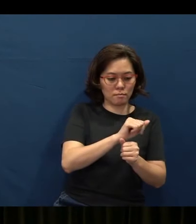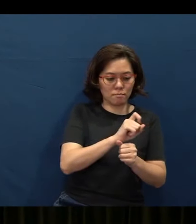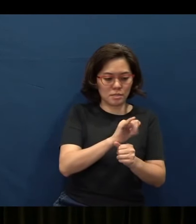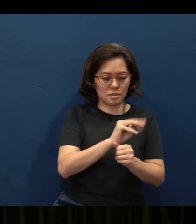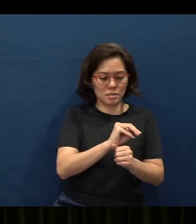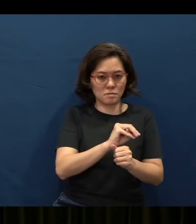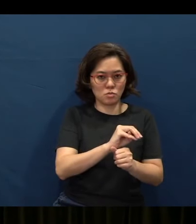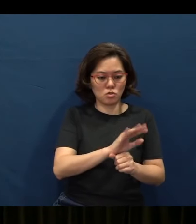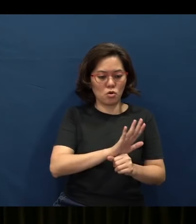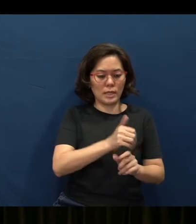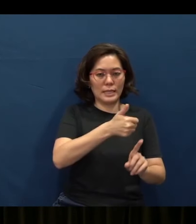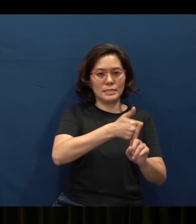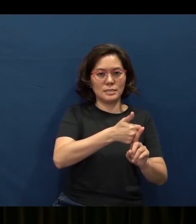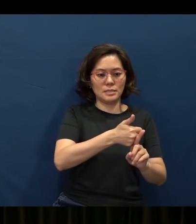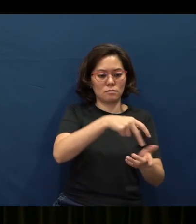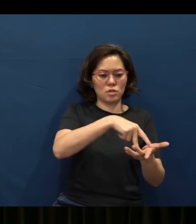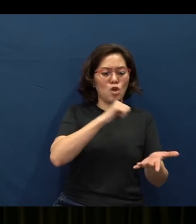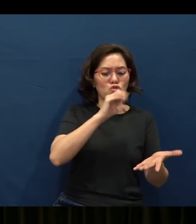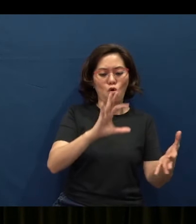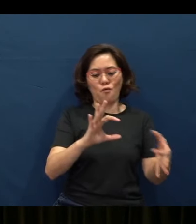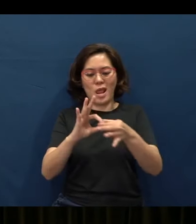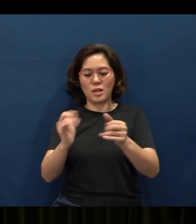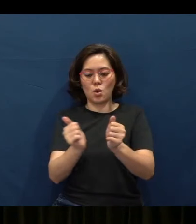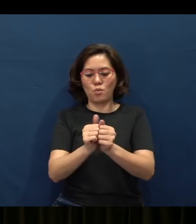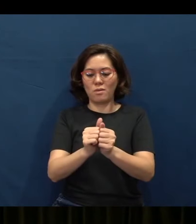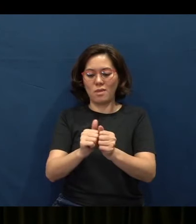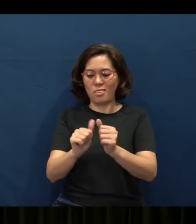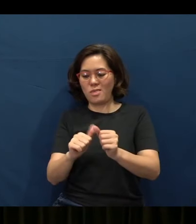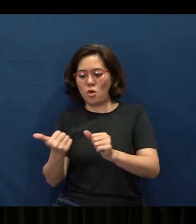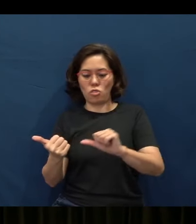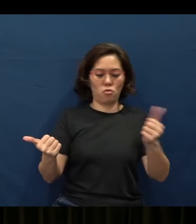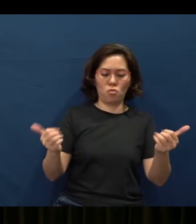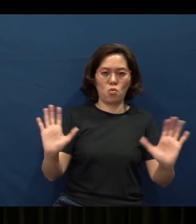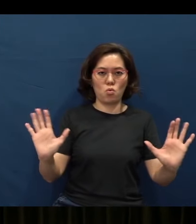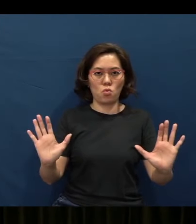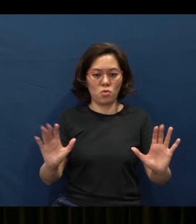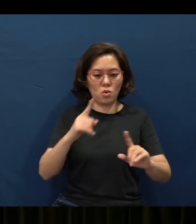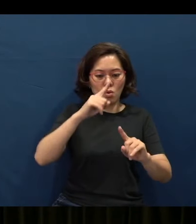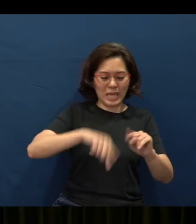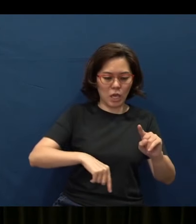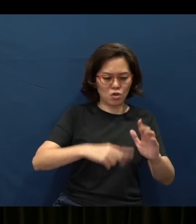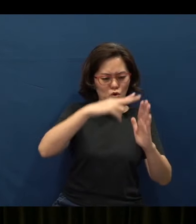They don't have any relation with the maxim in front of or after it. So you cannot read a context.